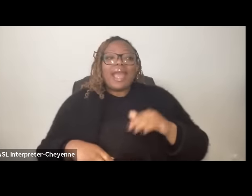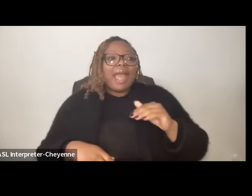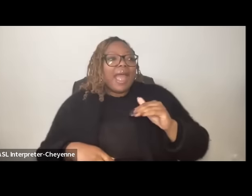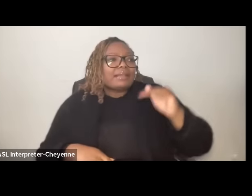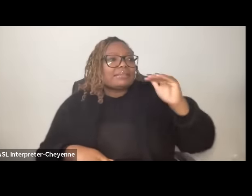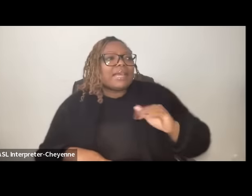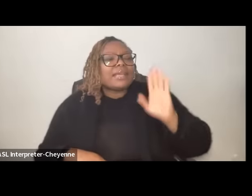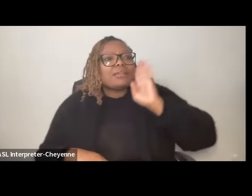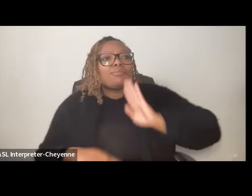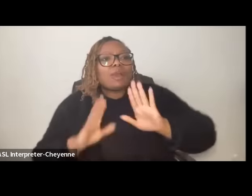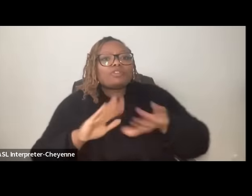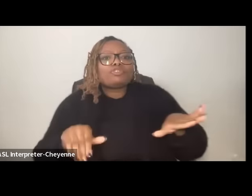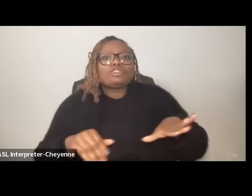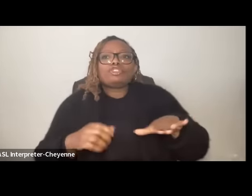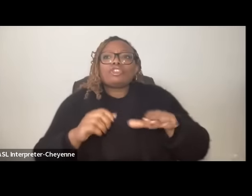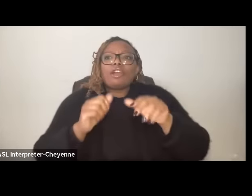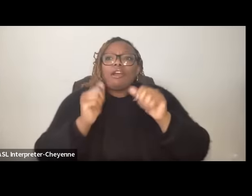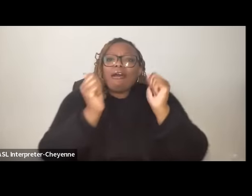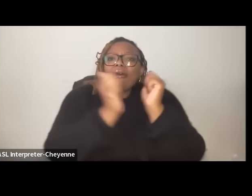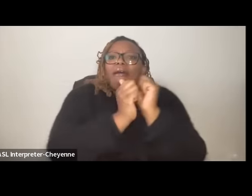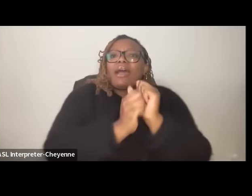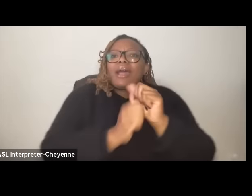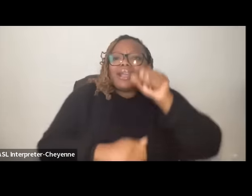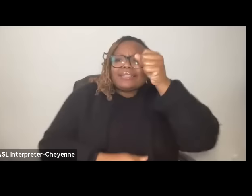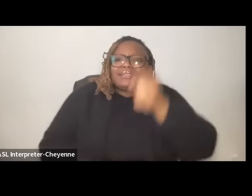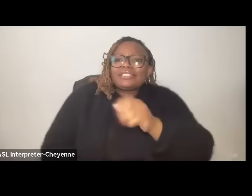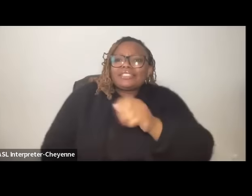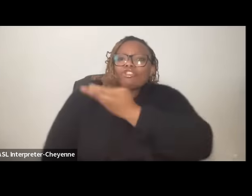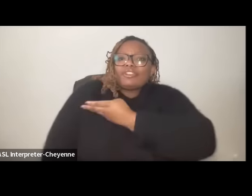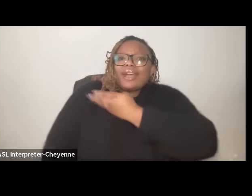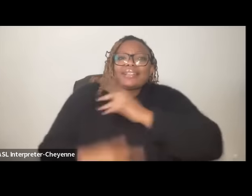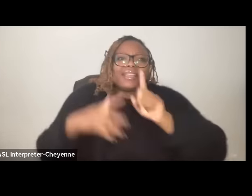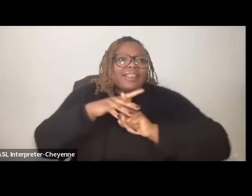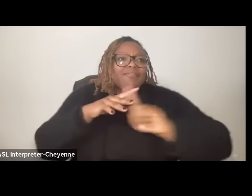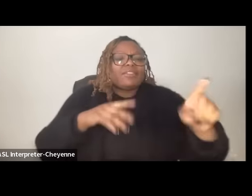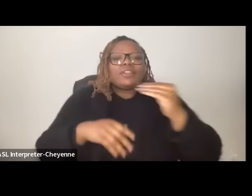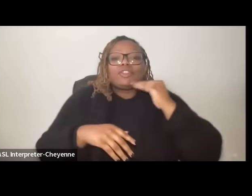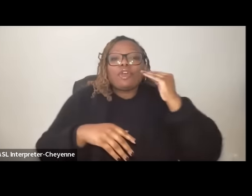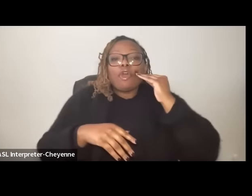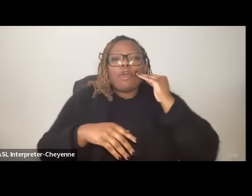in southern Gaza as they flee the homes their homes following the evacuation route prescribed